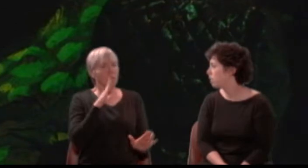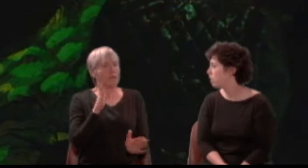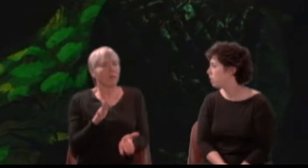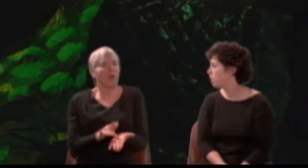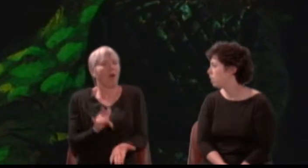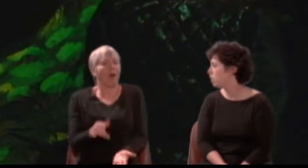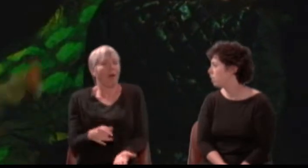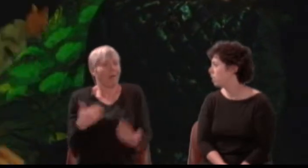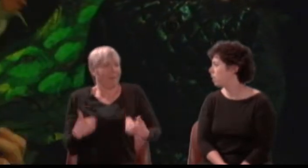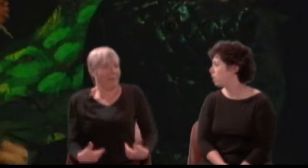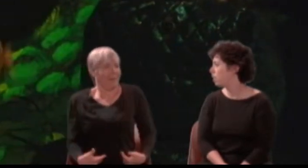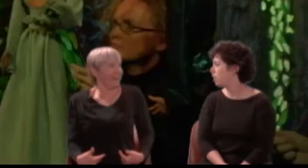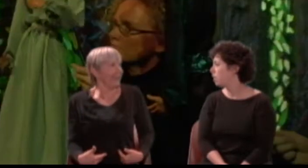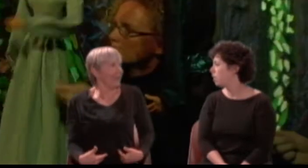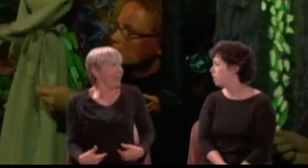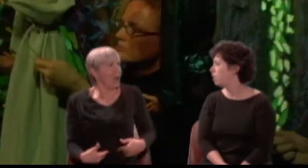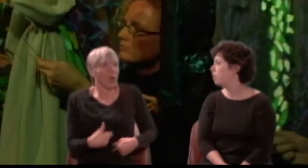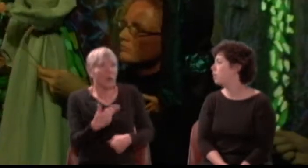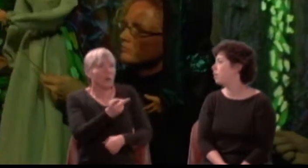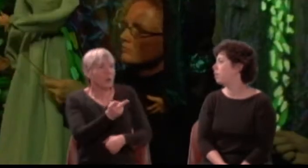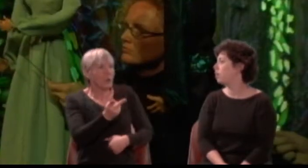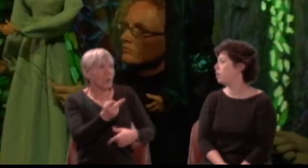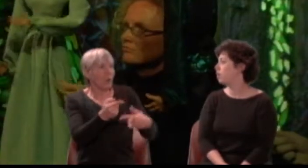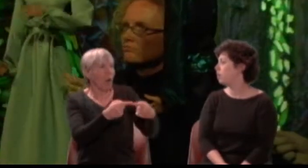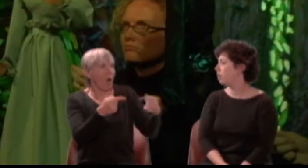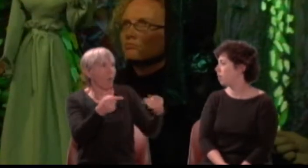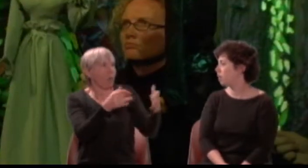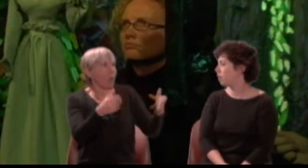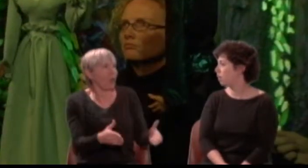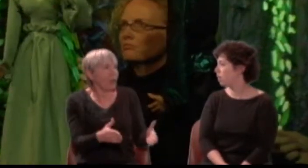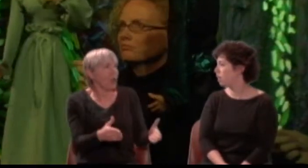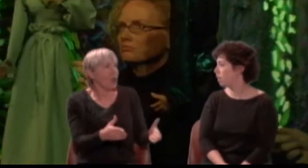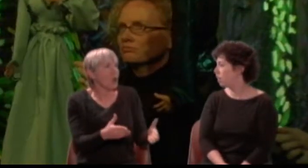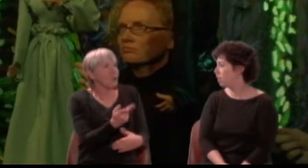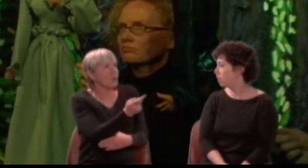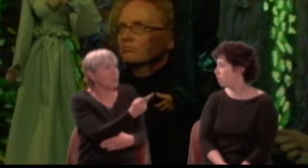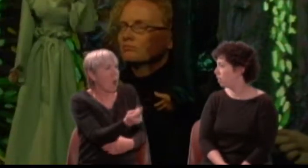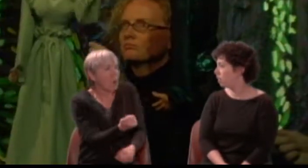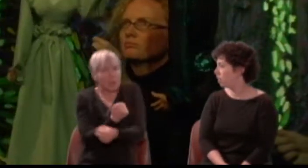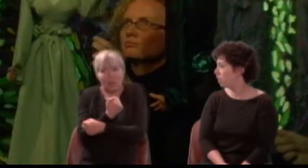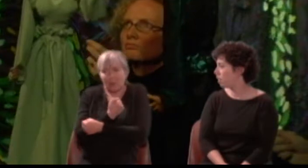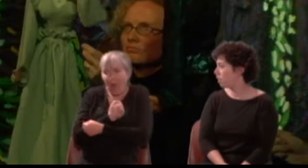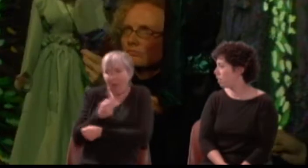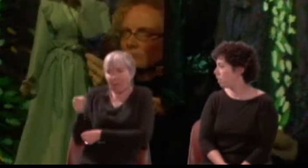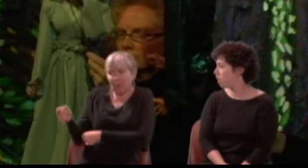you both are rivals, and love Hermia; and now both rivals, to mock Helena.